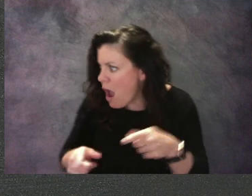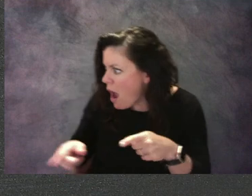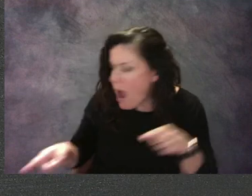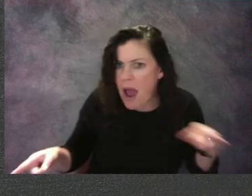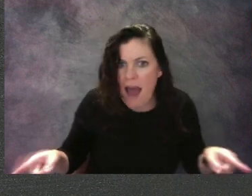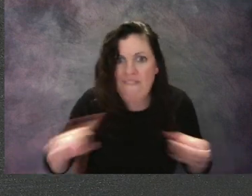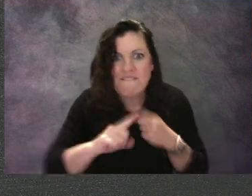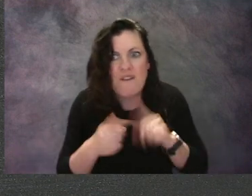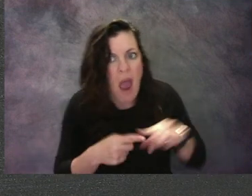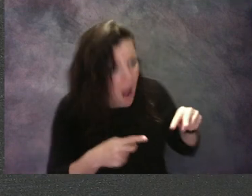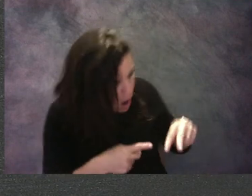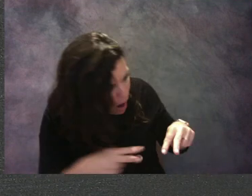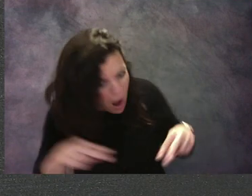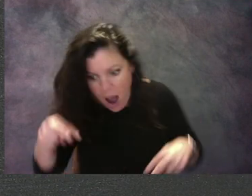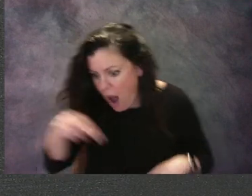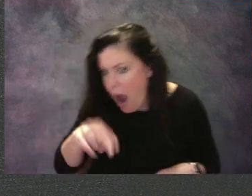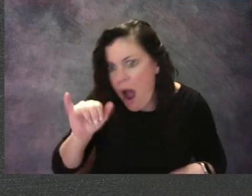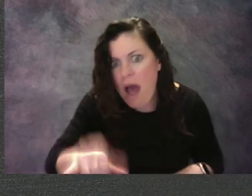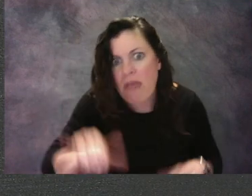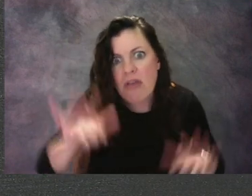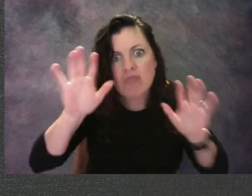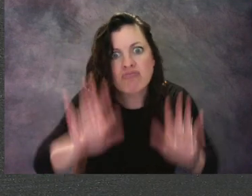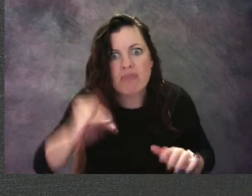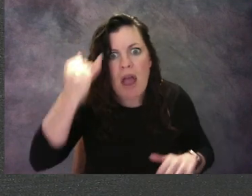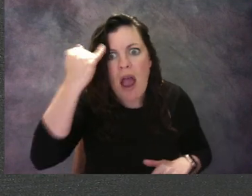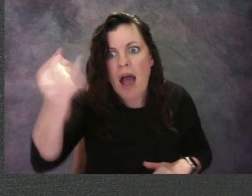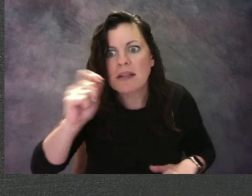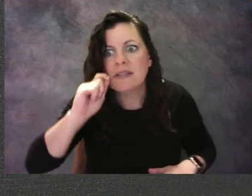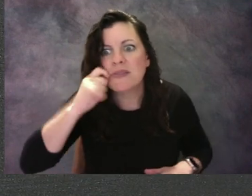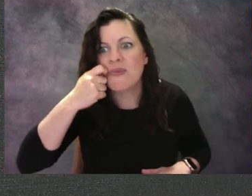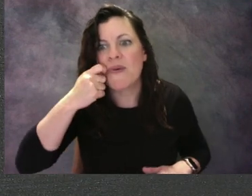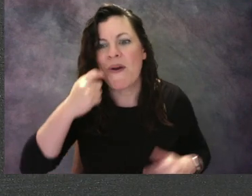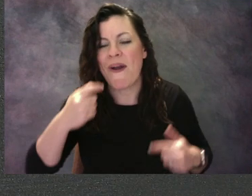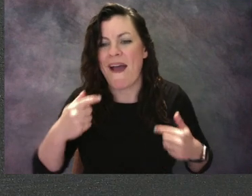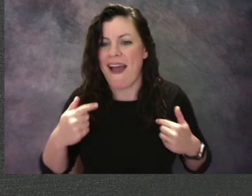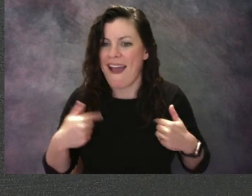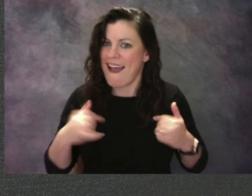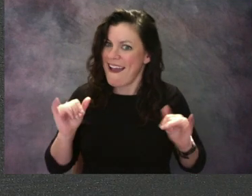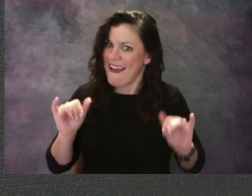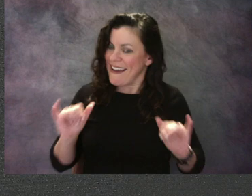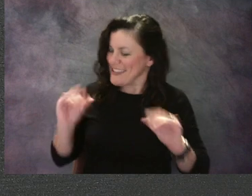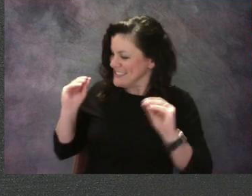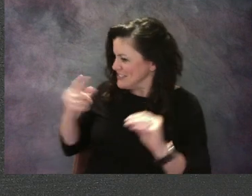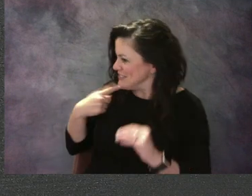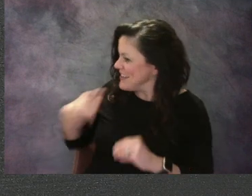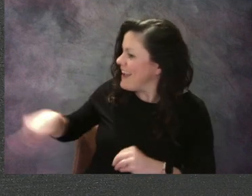Now that's what I like, those kind words. Mrs. Li tacked all those pictures up on the wall.